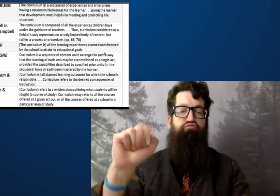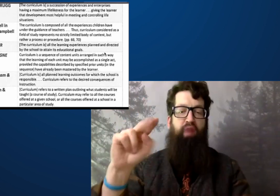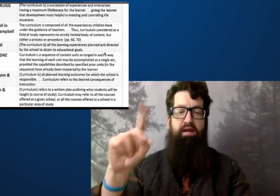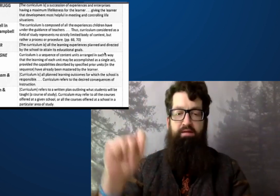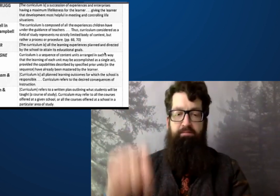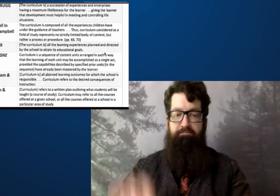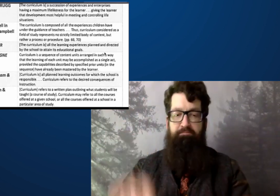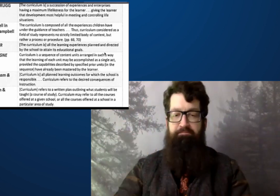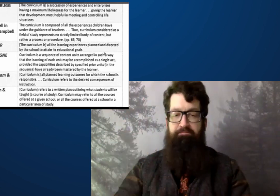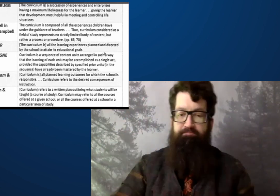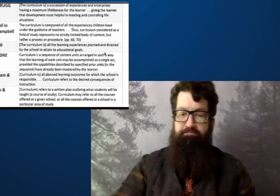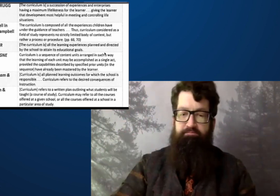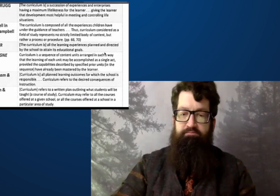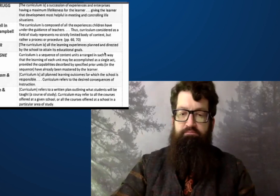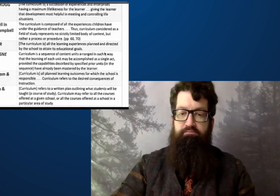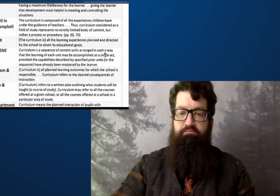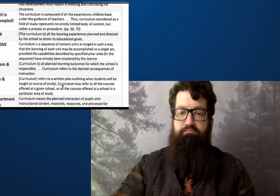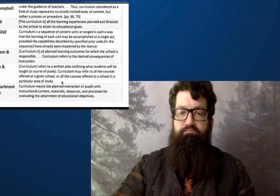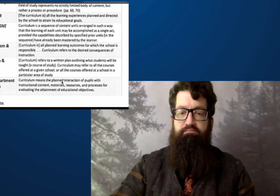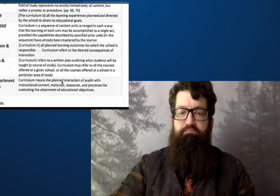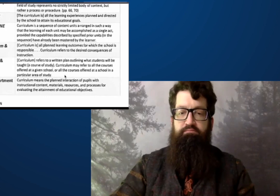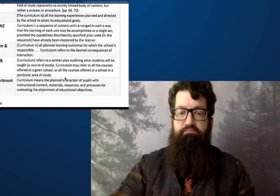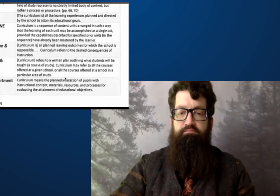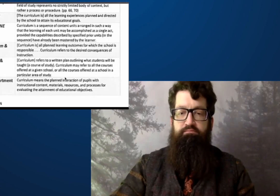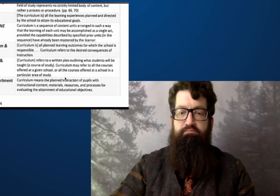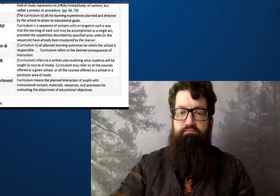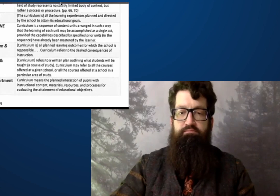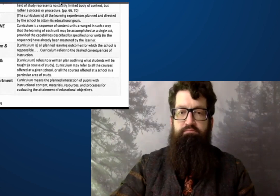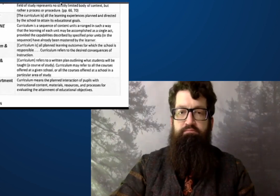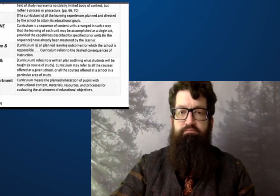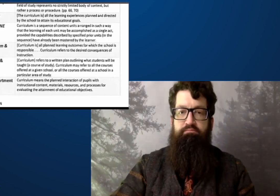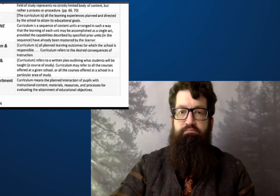Mcbryn and Branch is next.